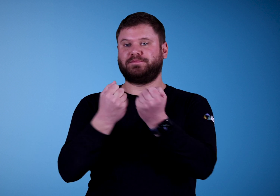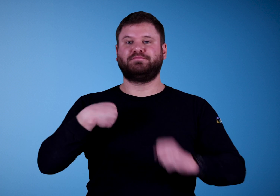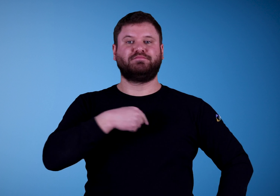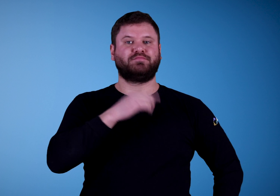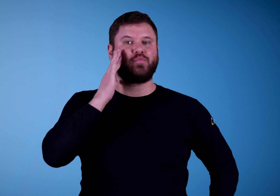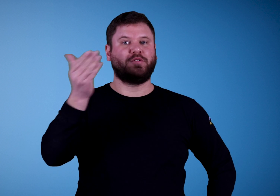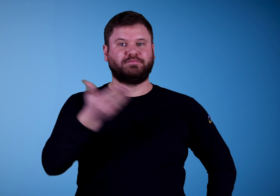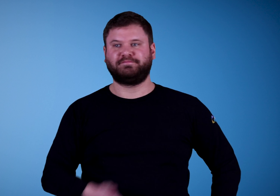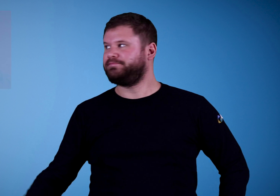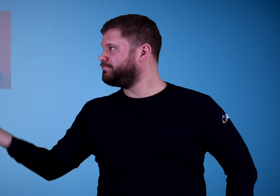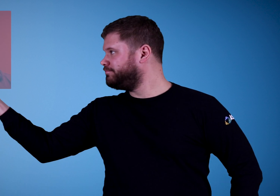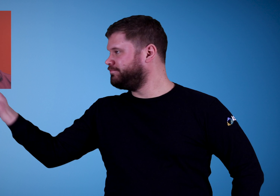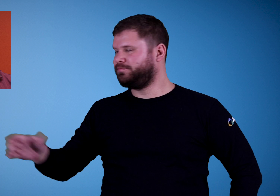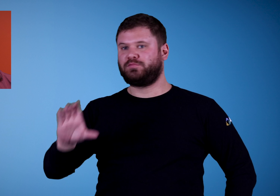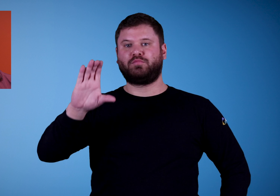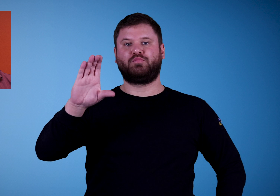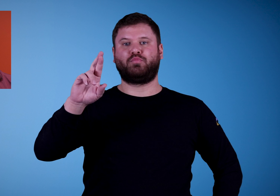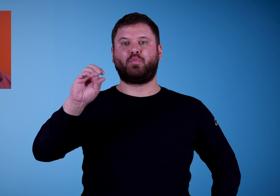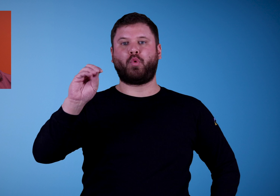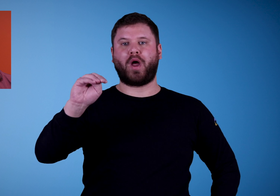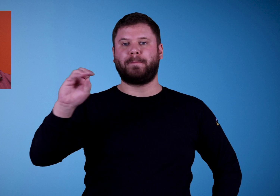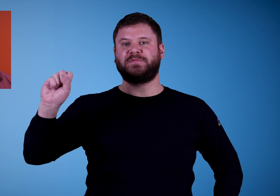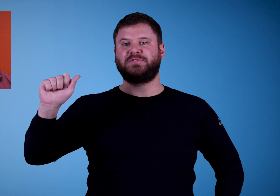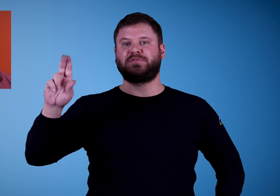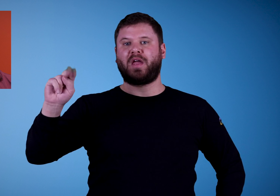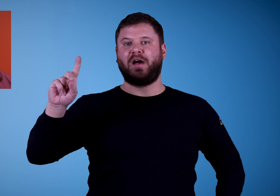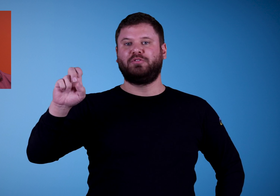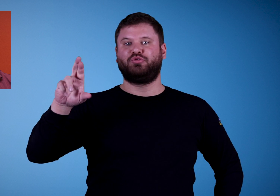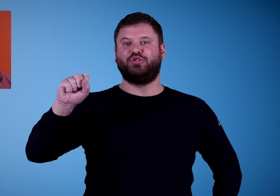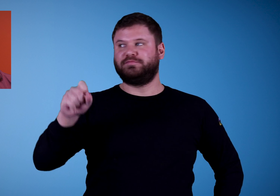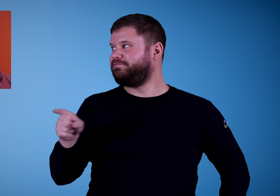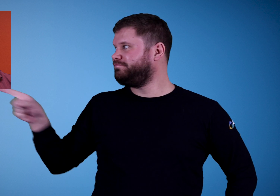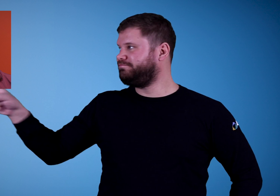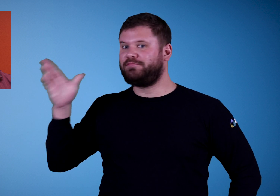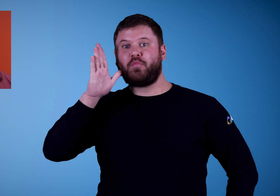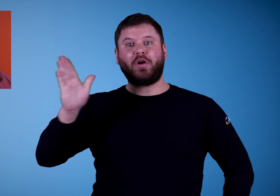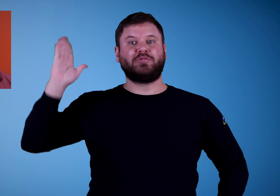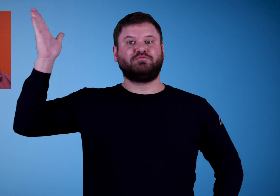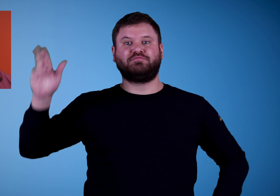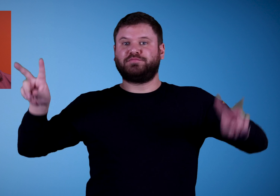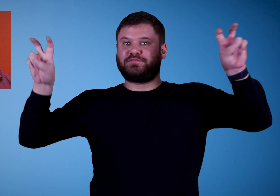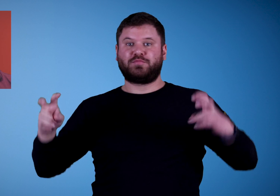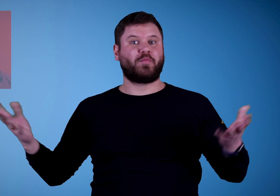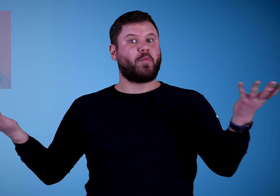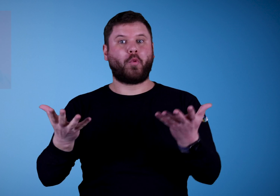We will have Crom Saunders to present: